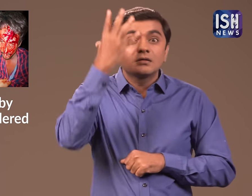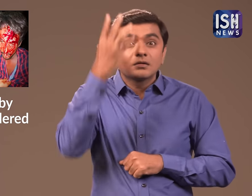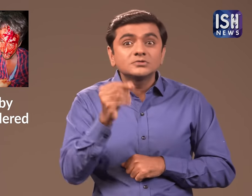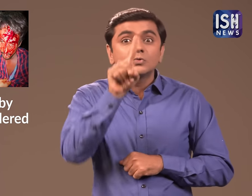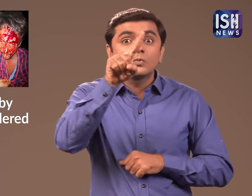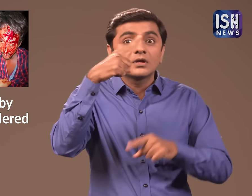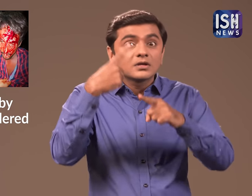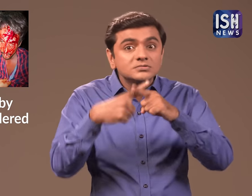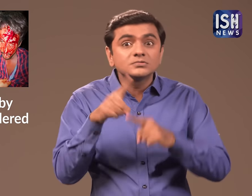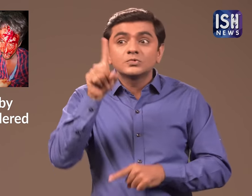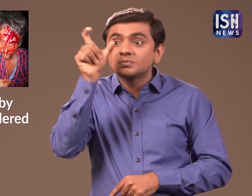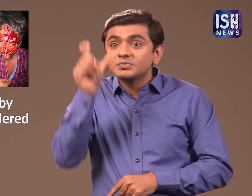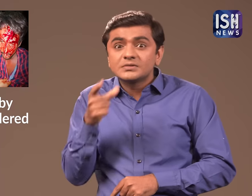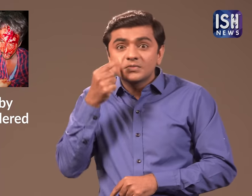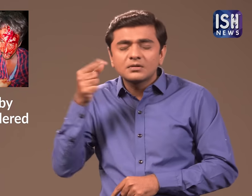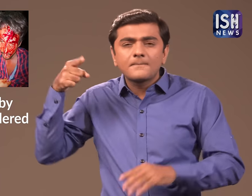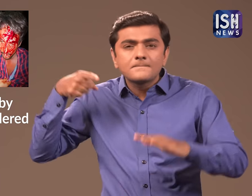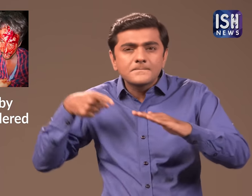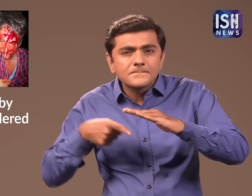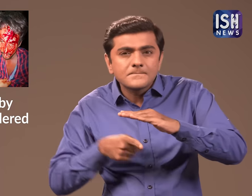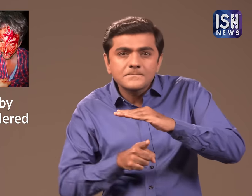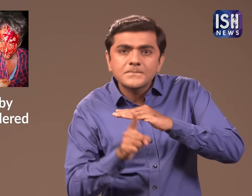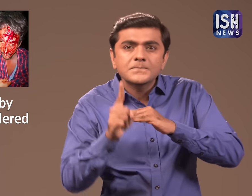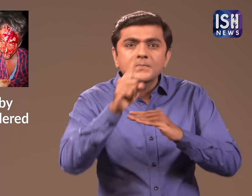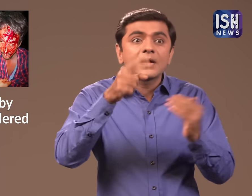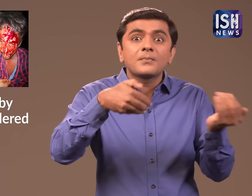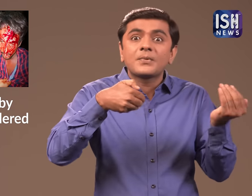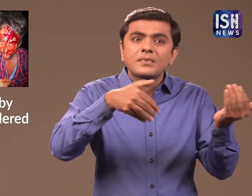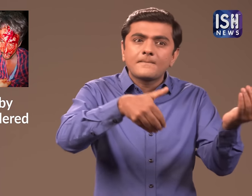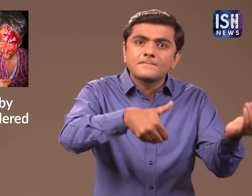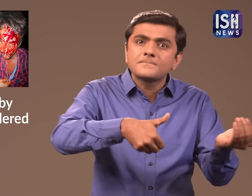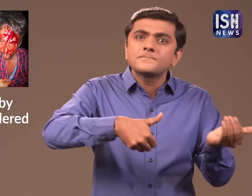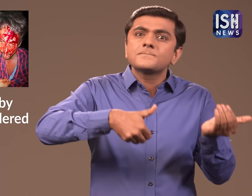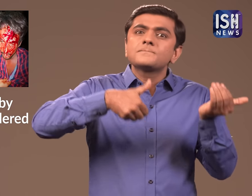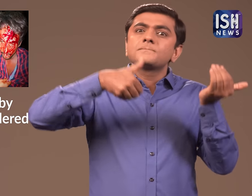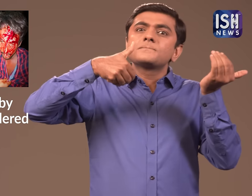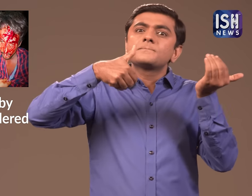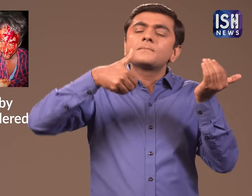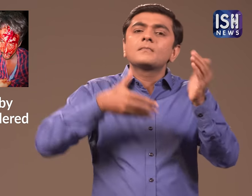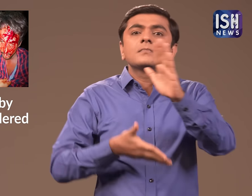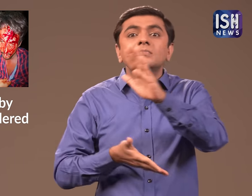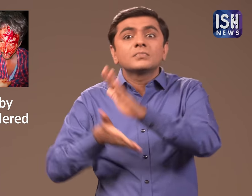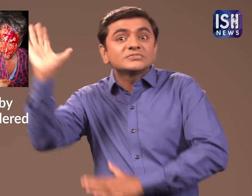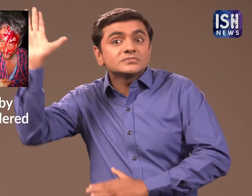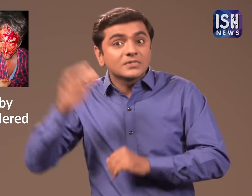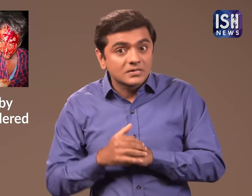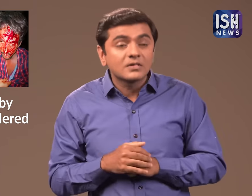In the night at 1:30, a man entered the terrace took the baby and ran away.